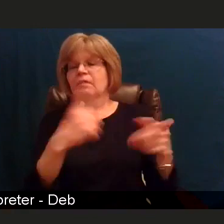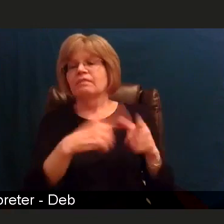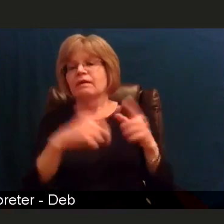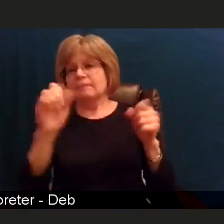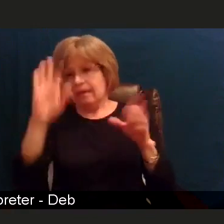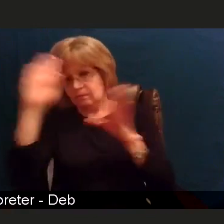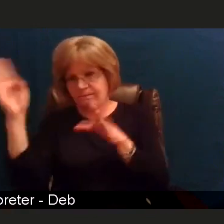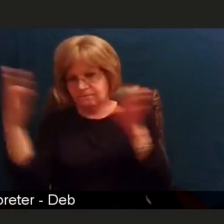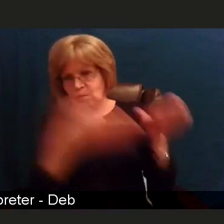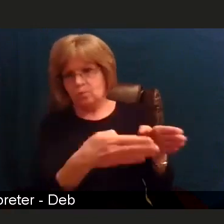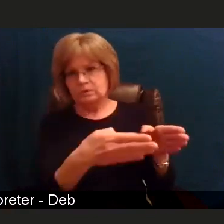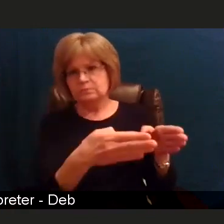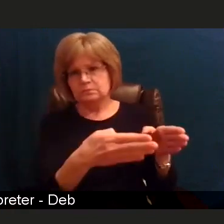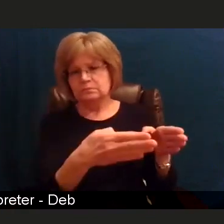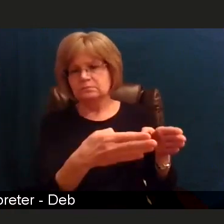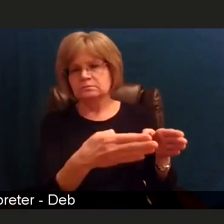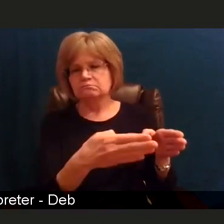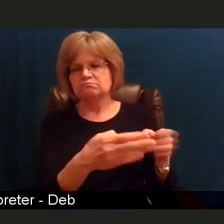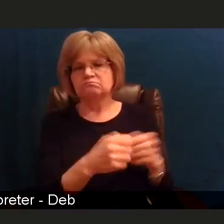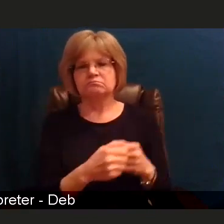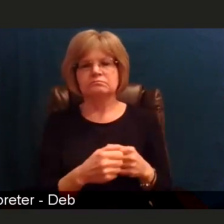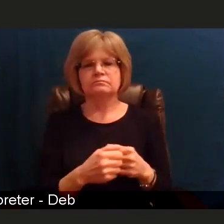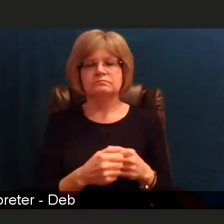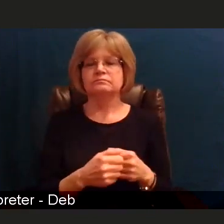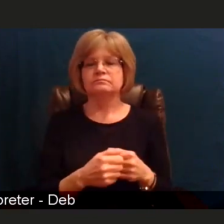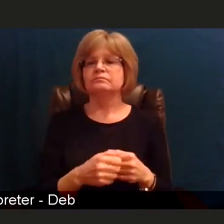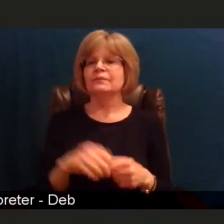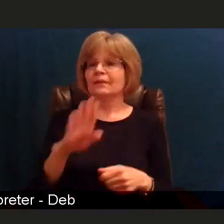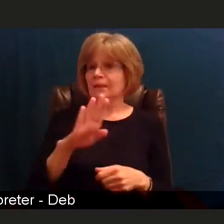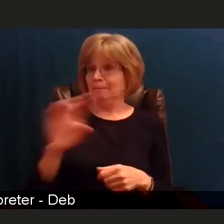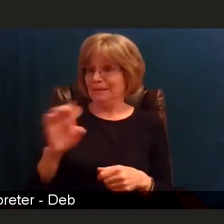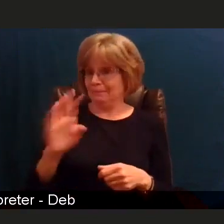I will tell you that Beebe knows how to vaccinate people.